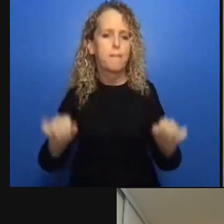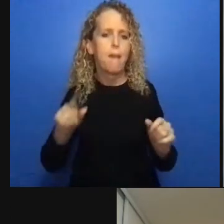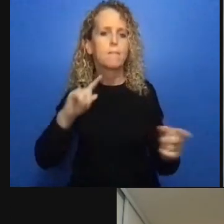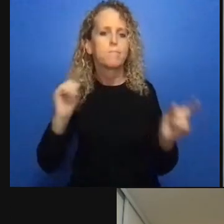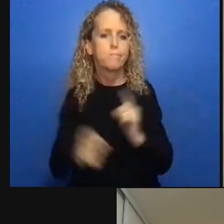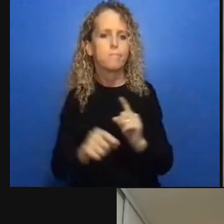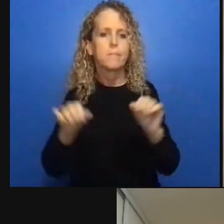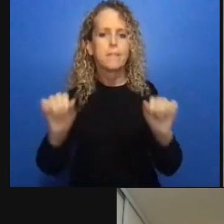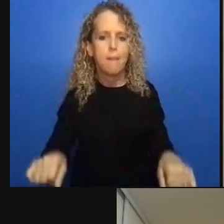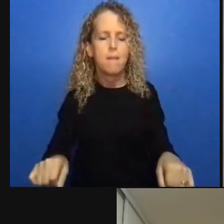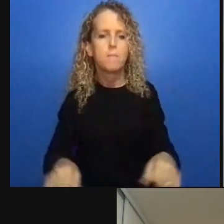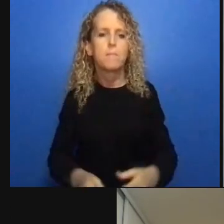you!